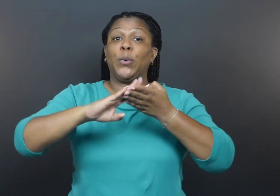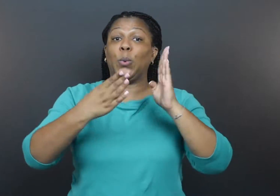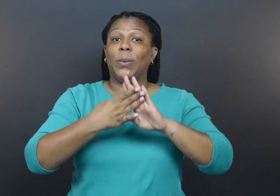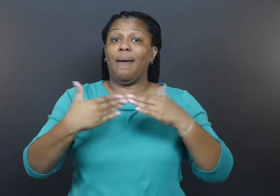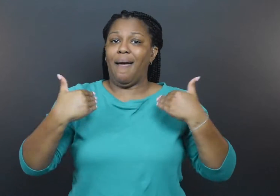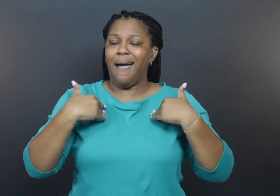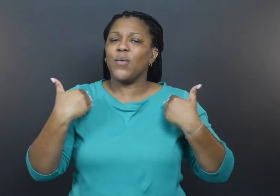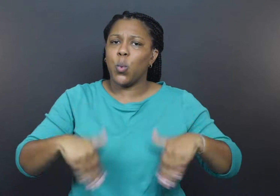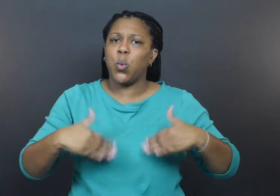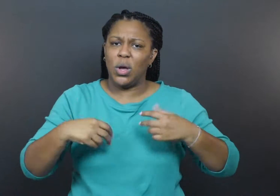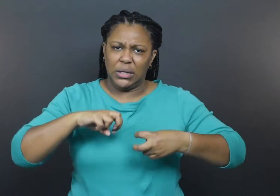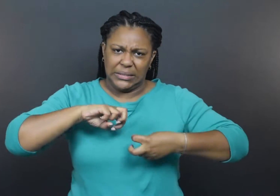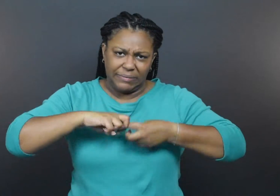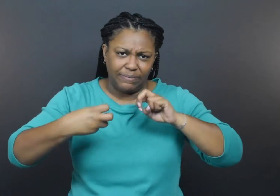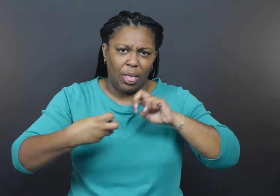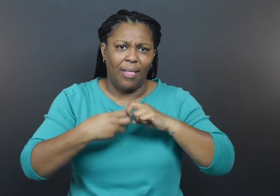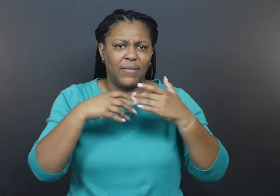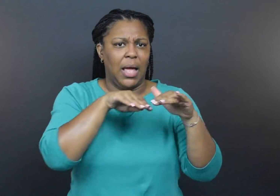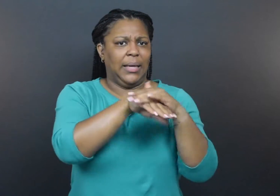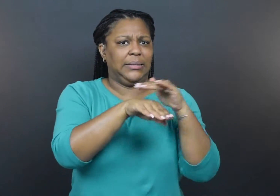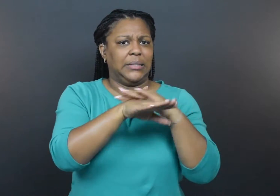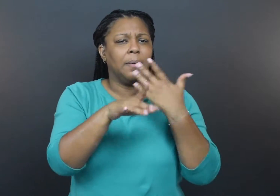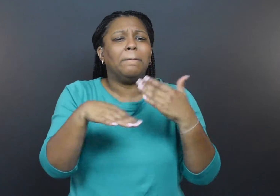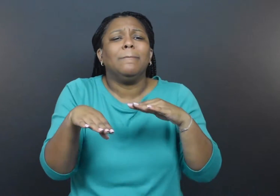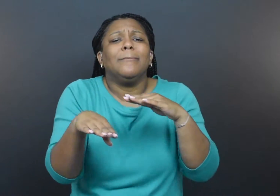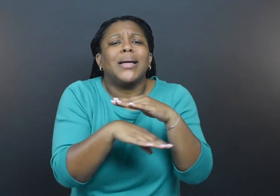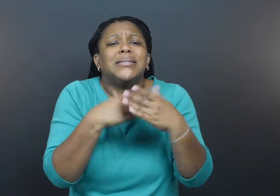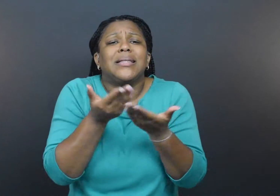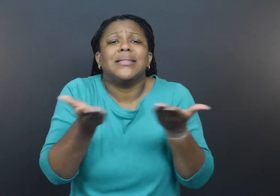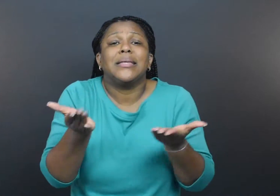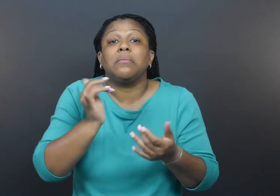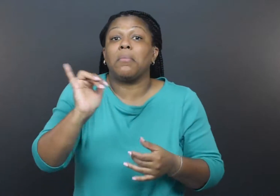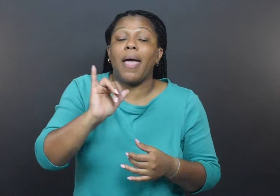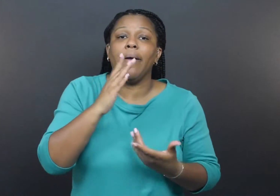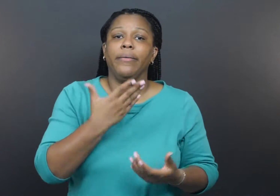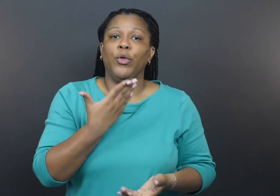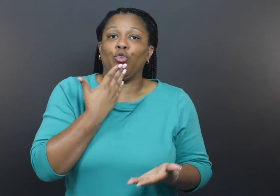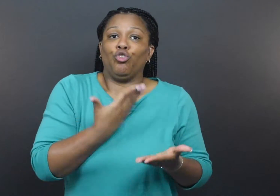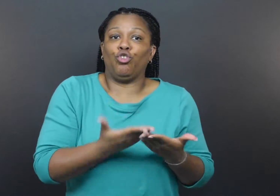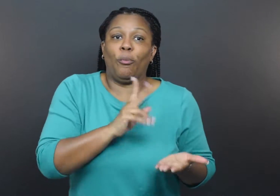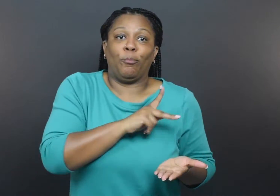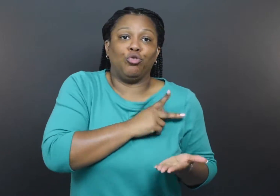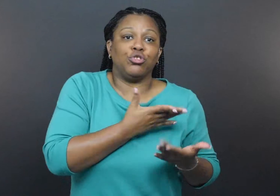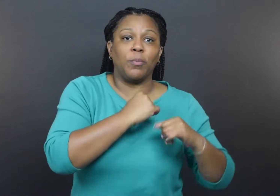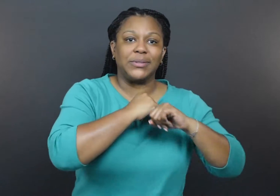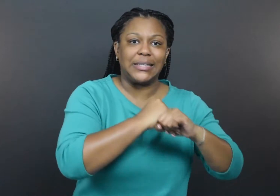“Communities have difficulty accessing basic things like good personal protective